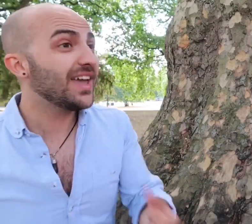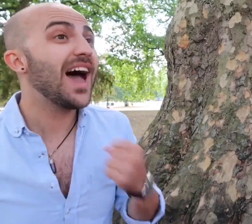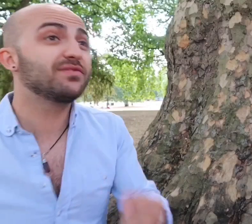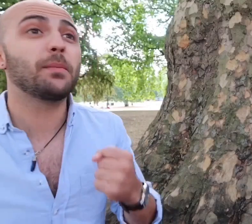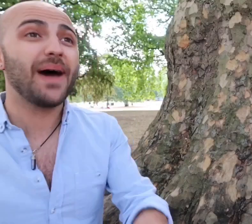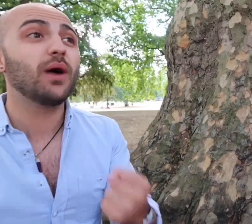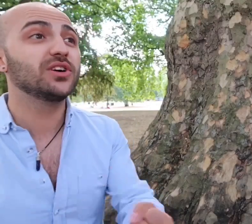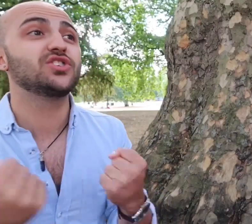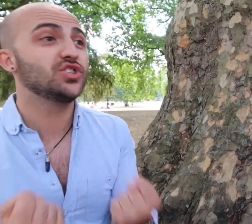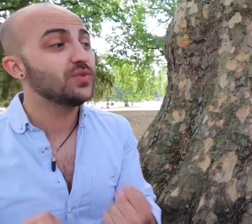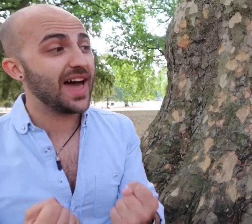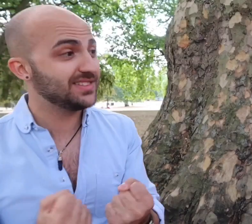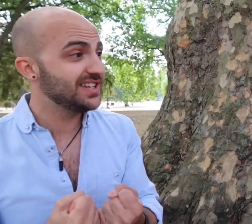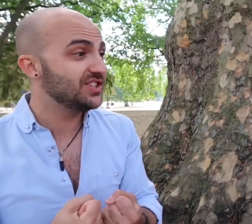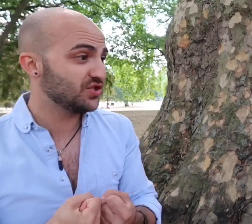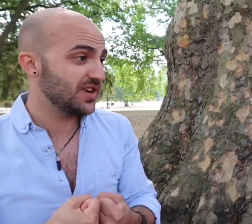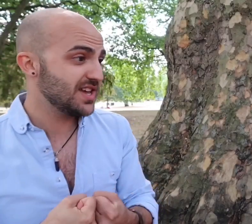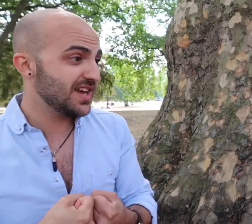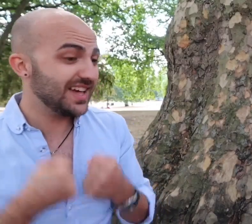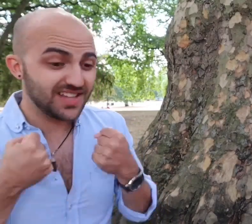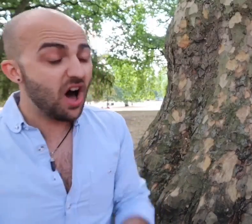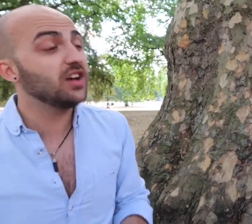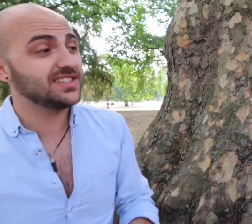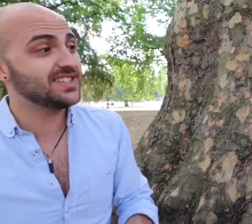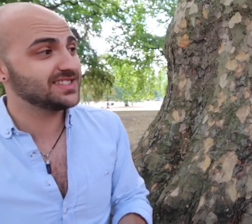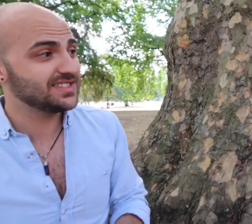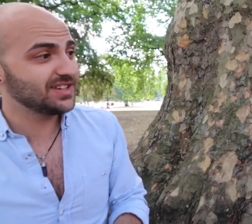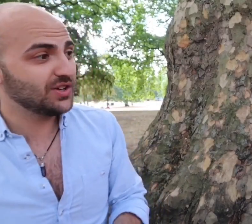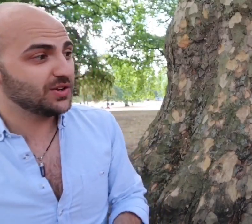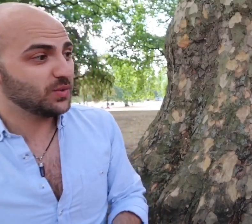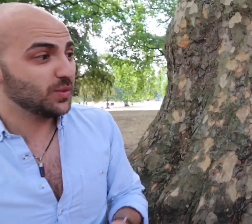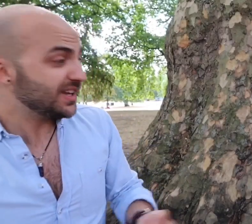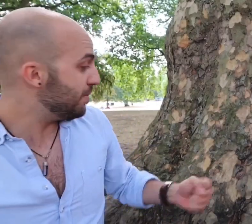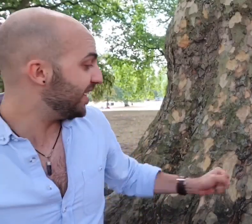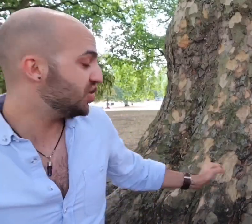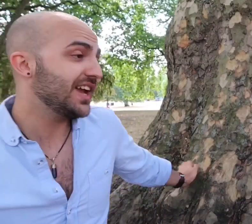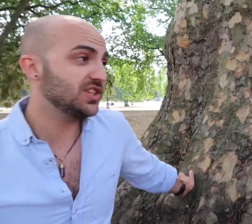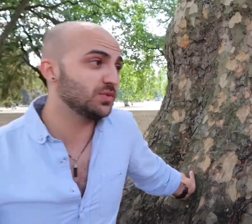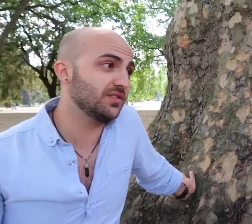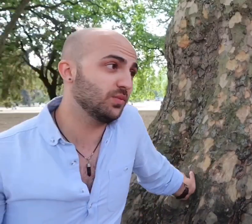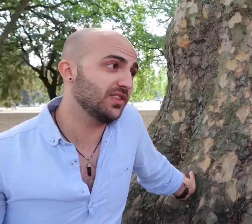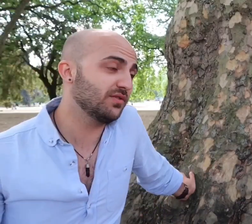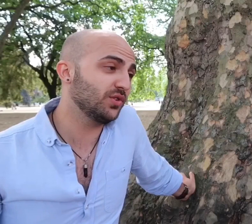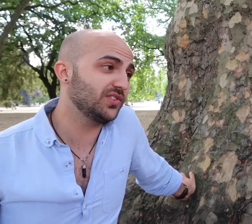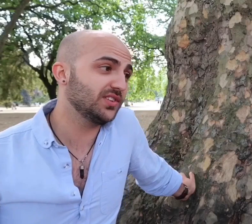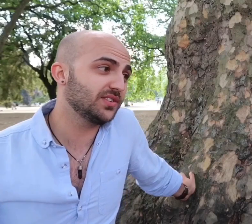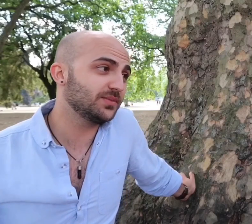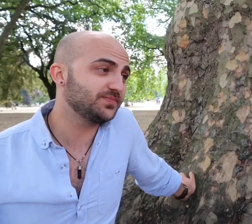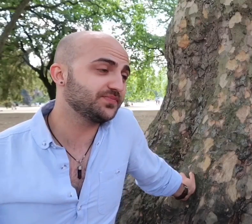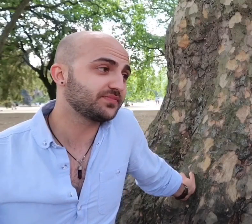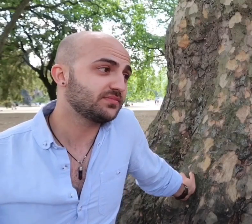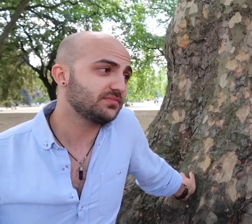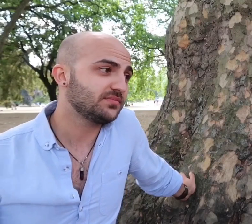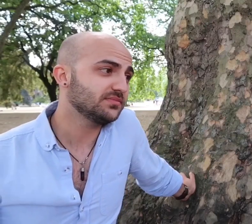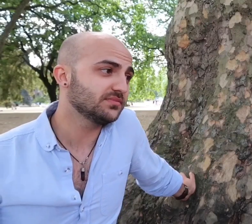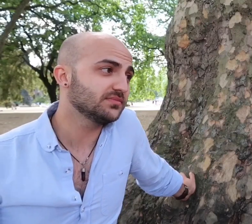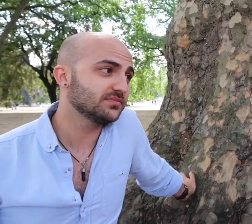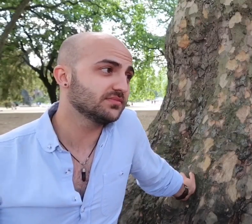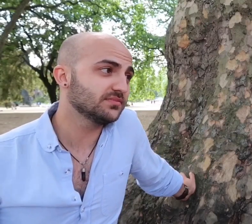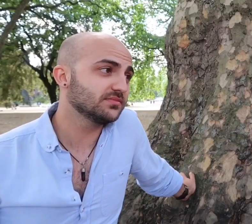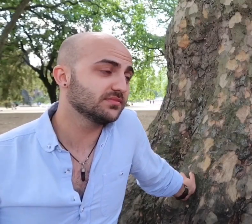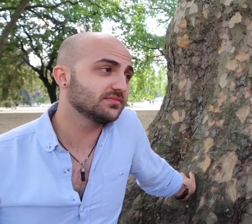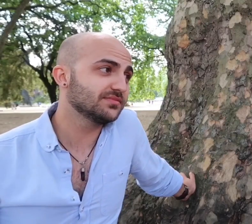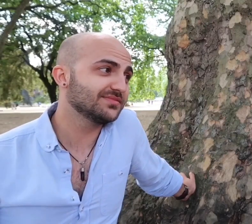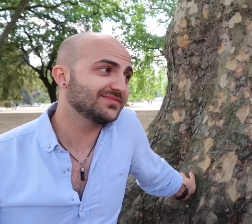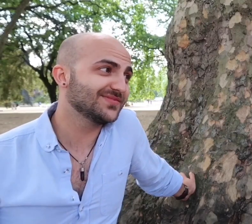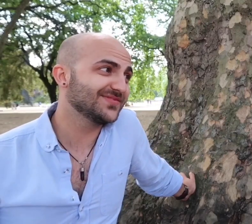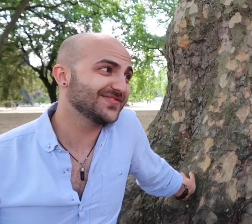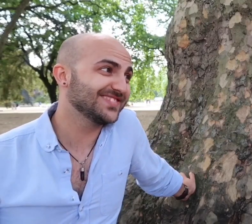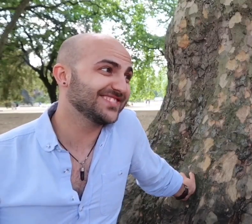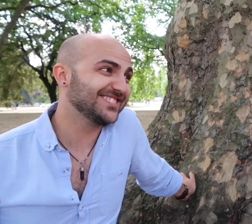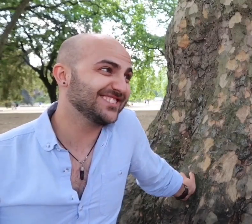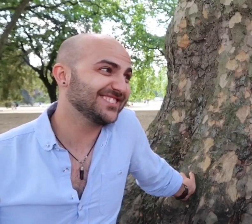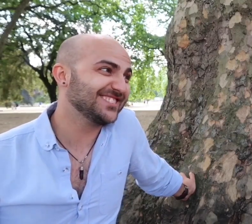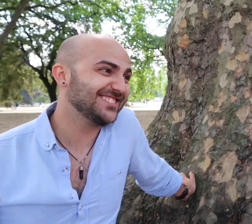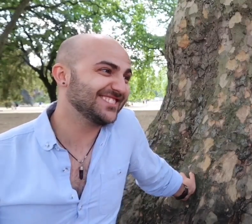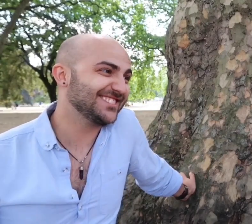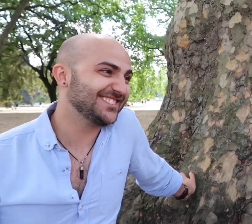We have the power to do that as an industry as artists, we can make change with our voices.